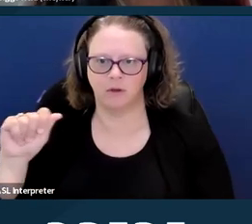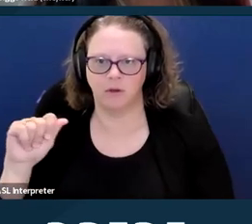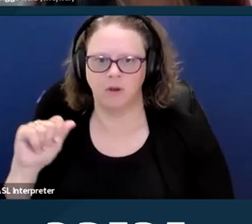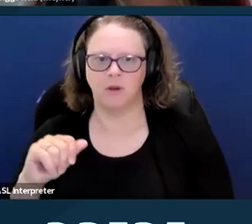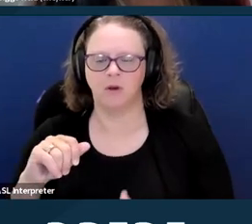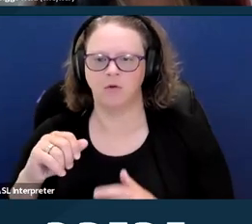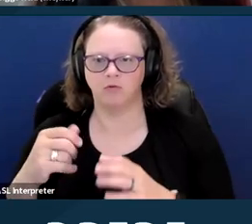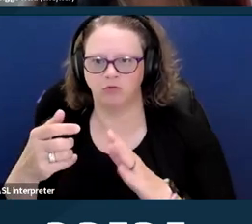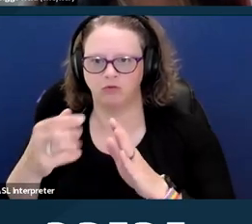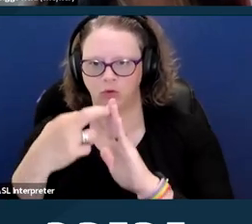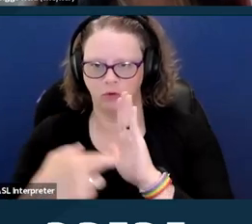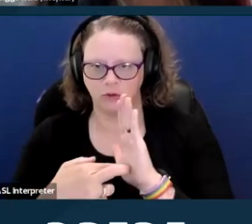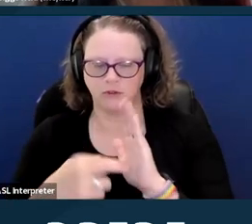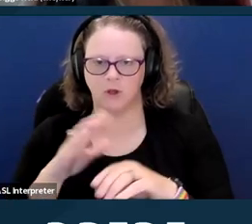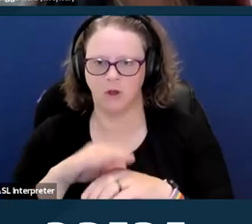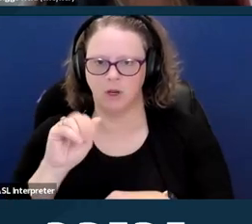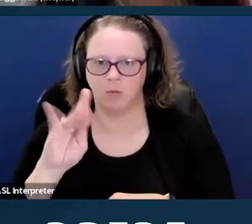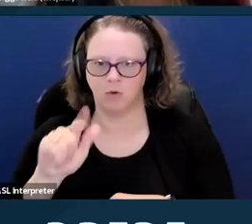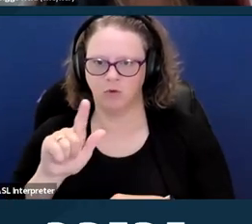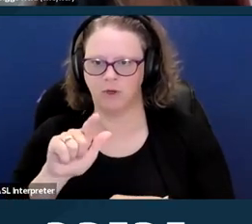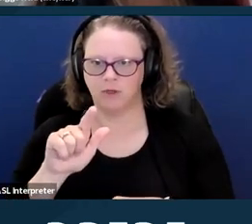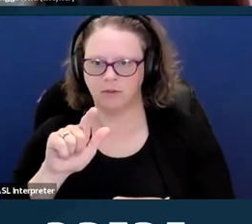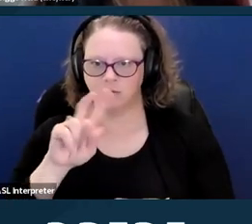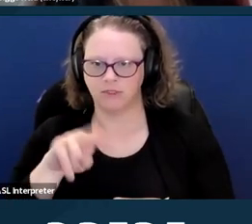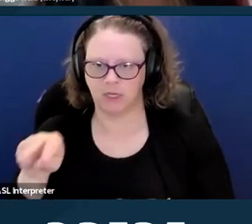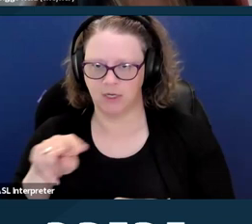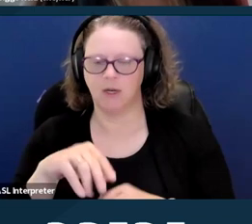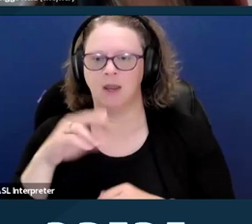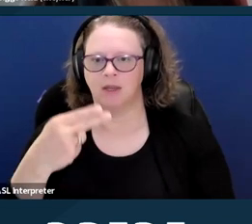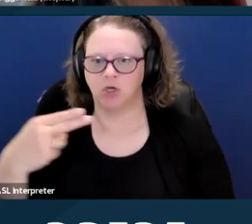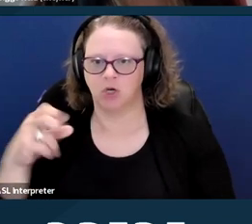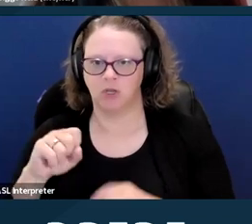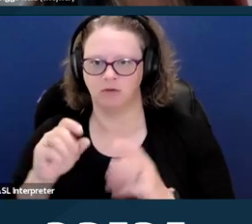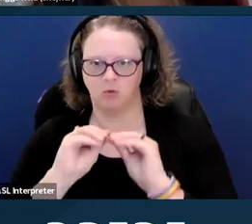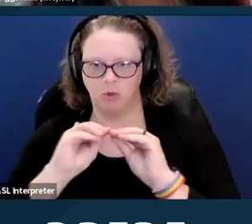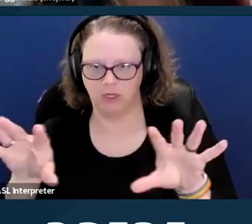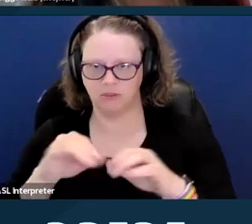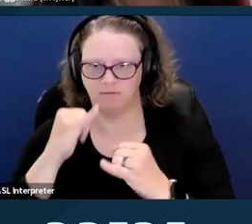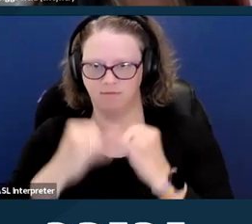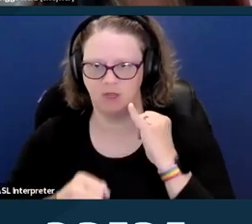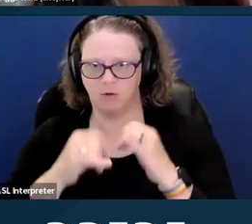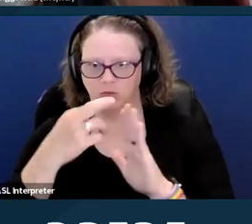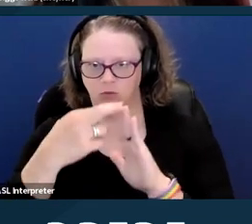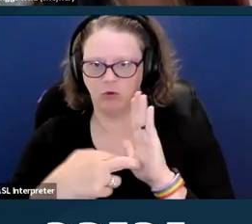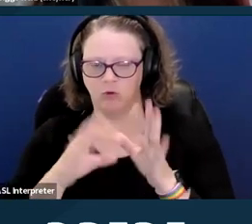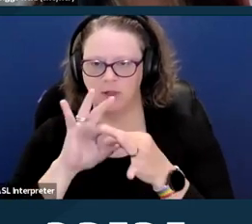On April 22nd, HHS released a finalized rule for the HIPAA Privacy Rule